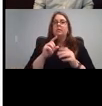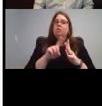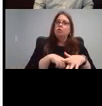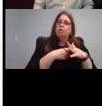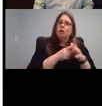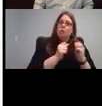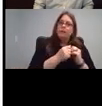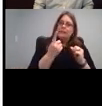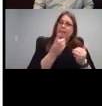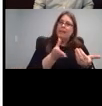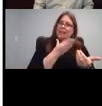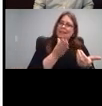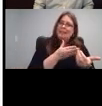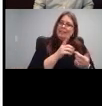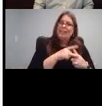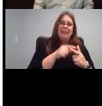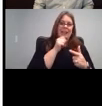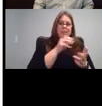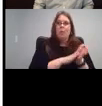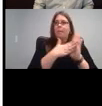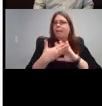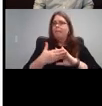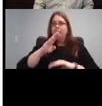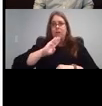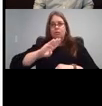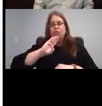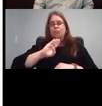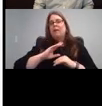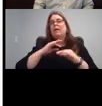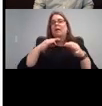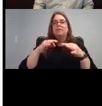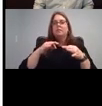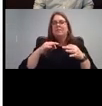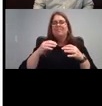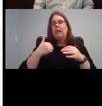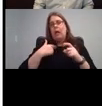talk their way through it. Ignore the ad.